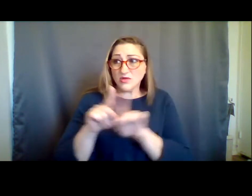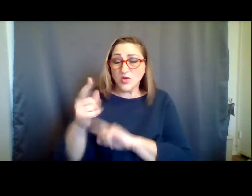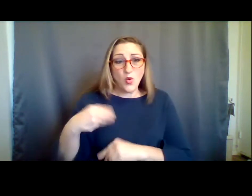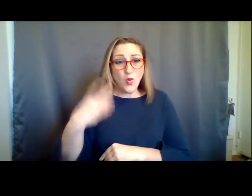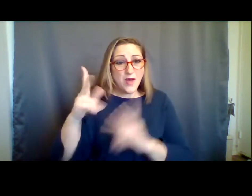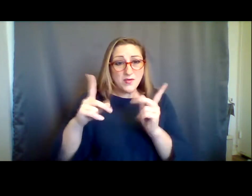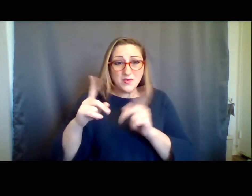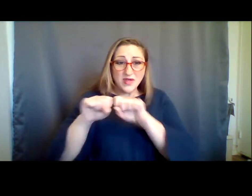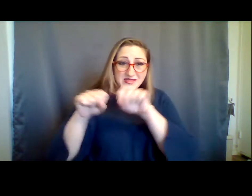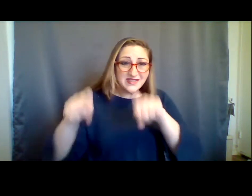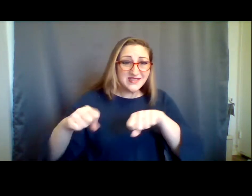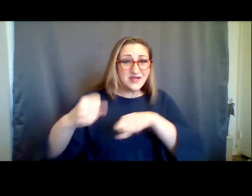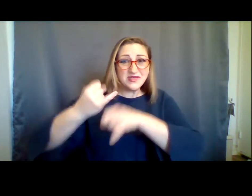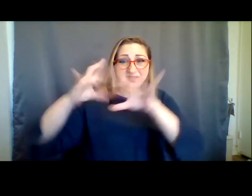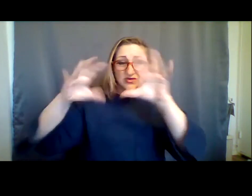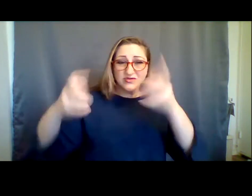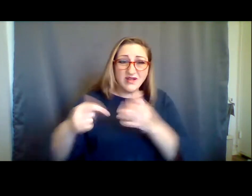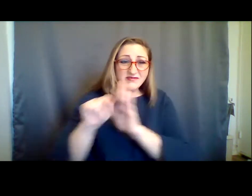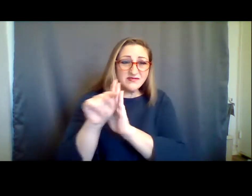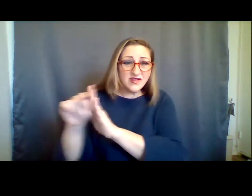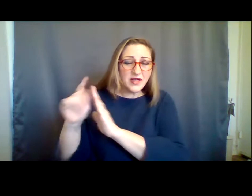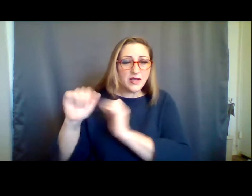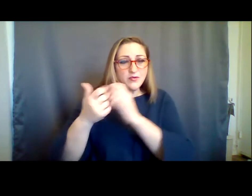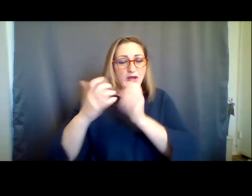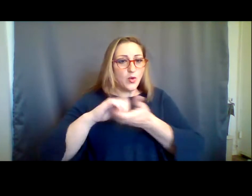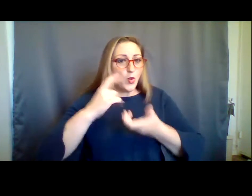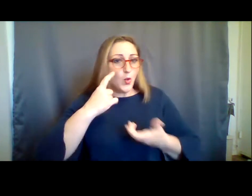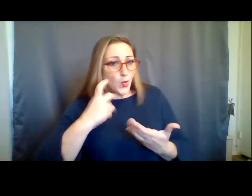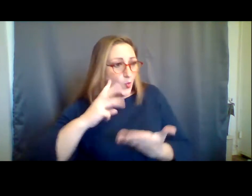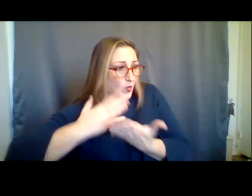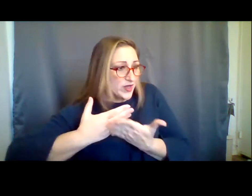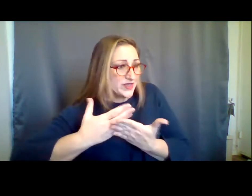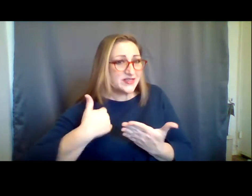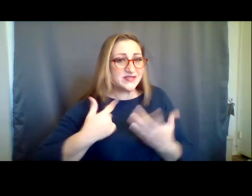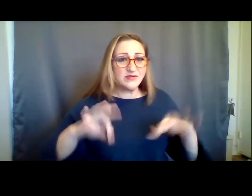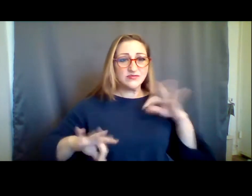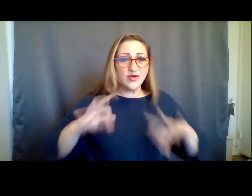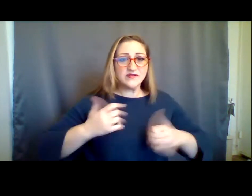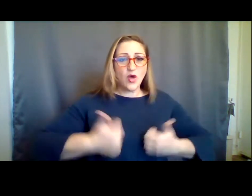institutions, and systems and the many accomplices, witnesses, and beneficiaries of white supremacy who